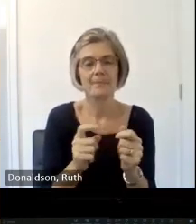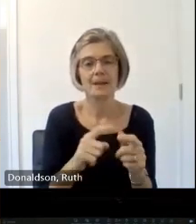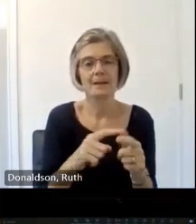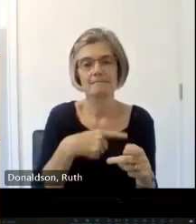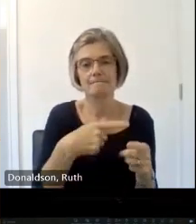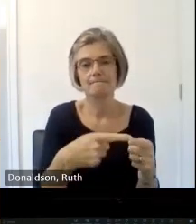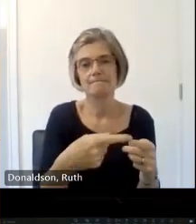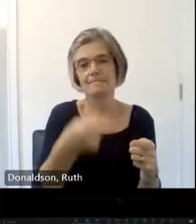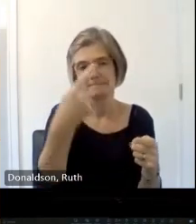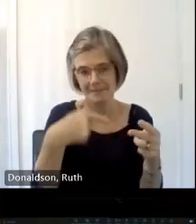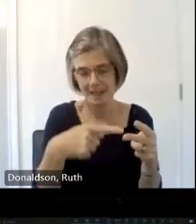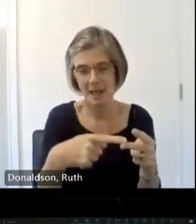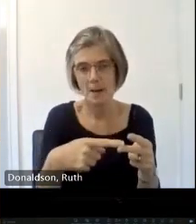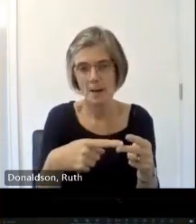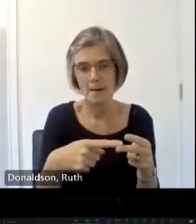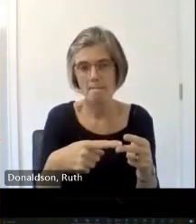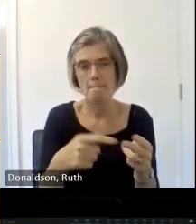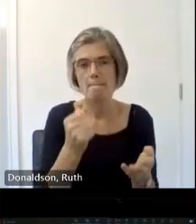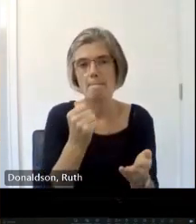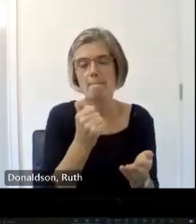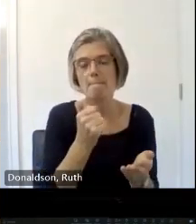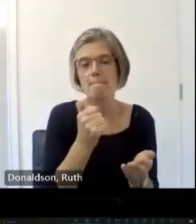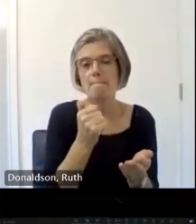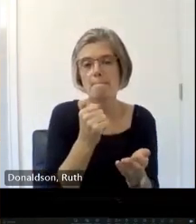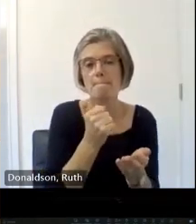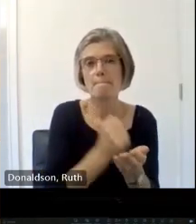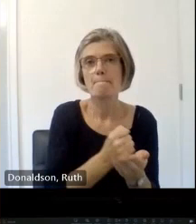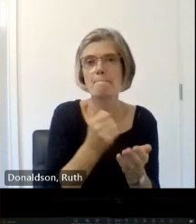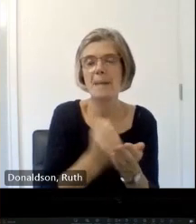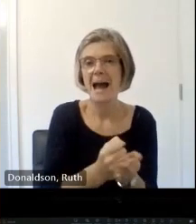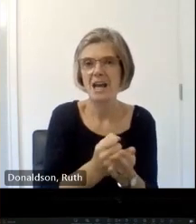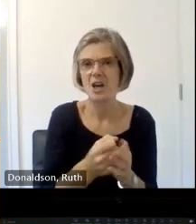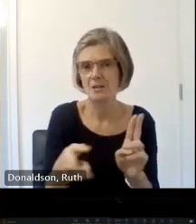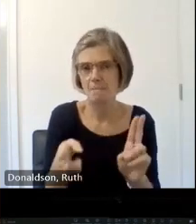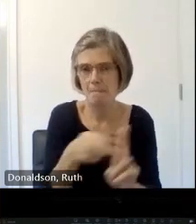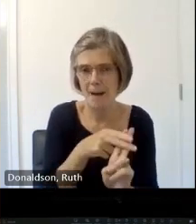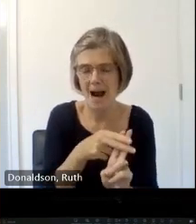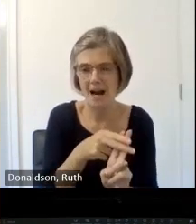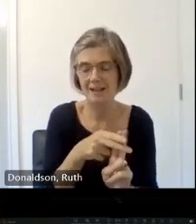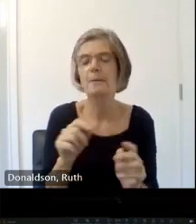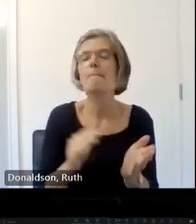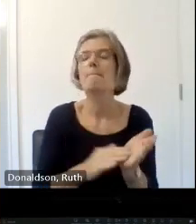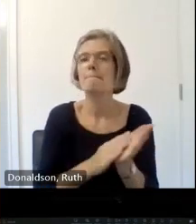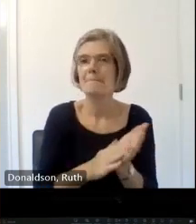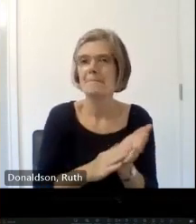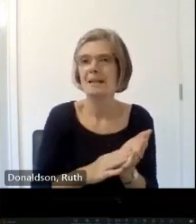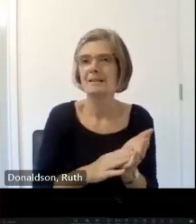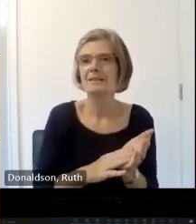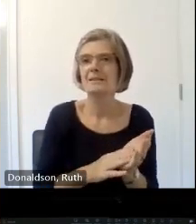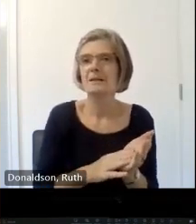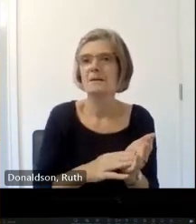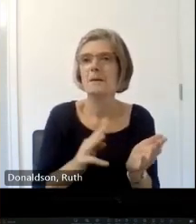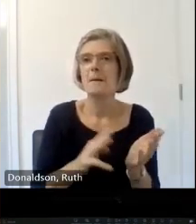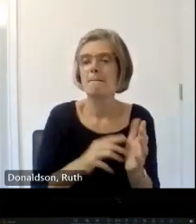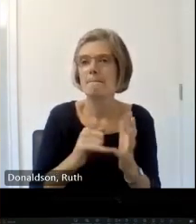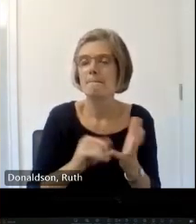are the mark that the Mason puts on the stone when he's finished cutting it to size um so the marks